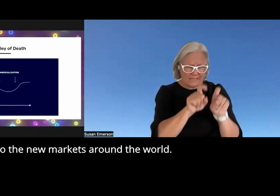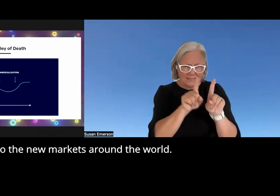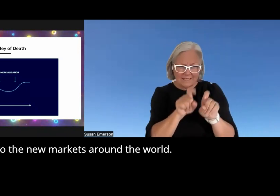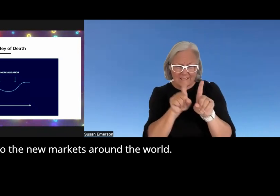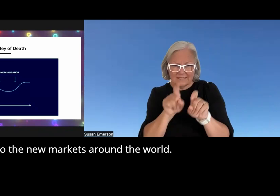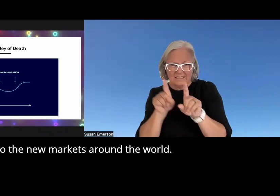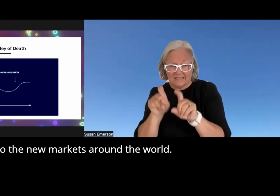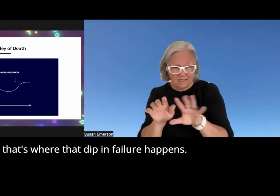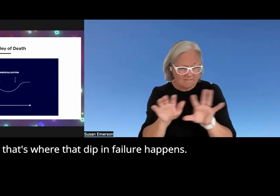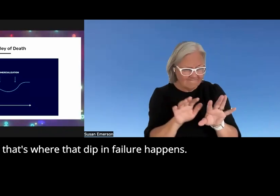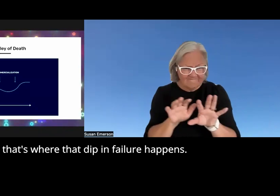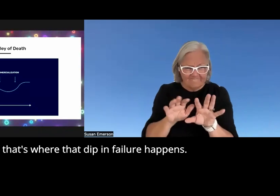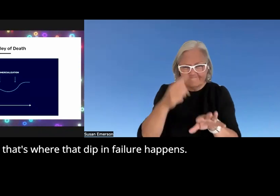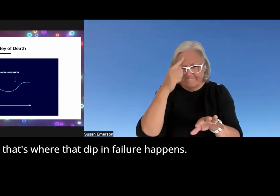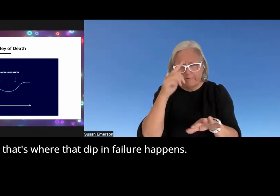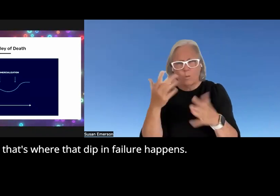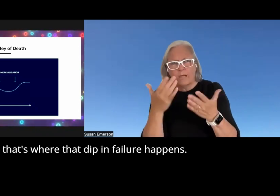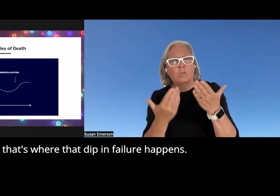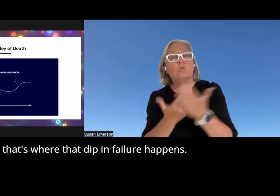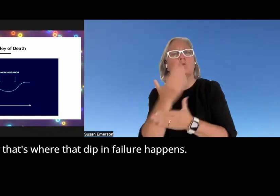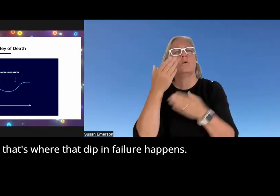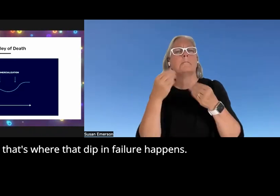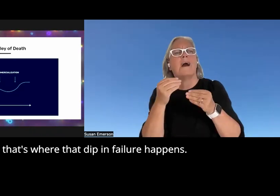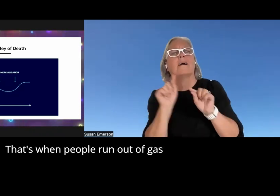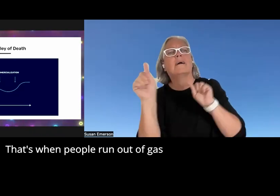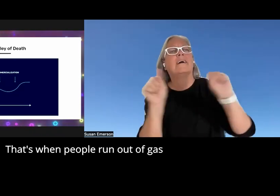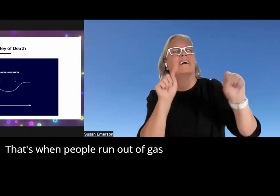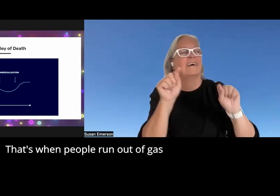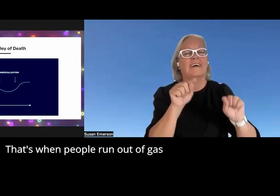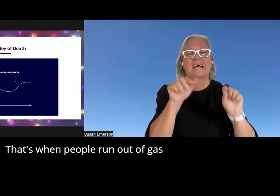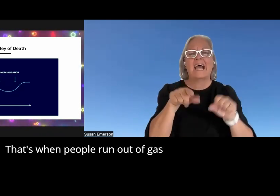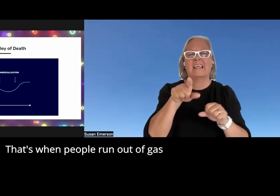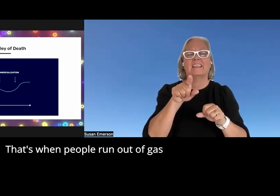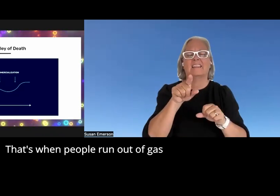Markets around the world and that's where that dip and failure happens that's when people run out of